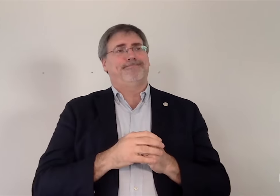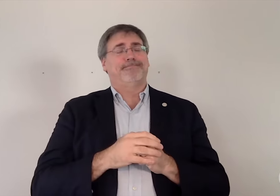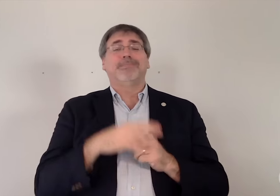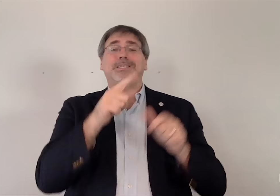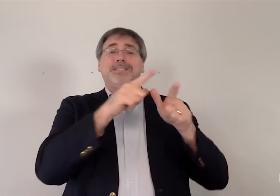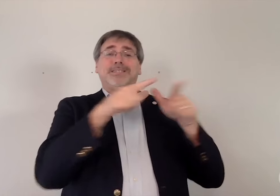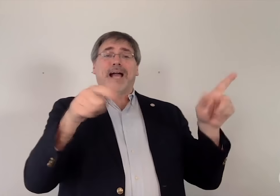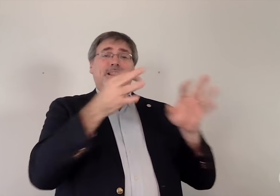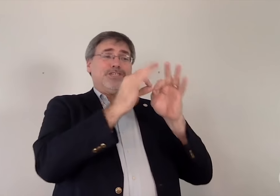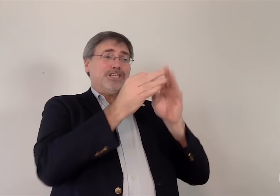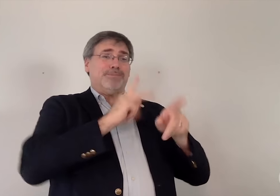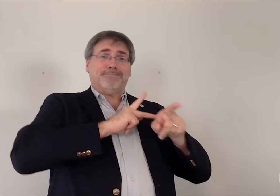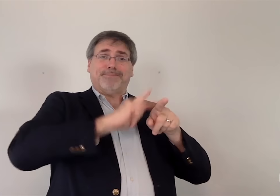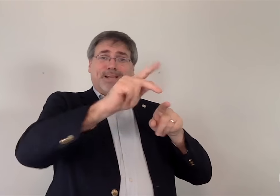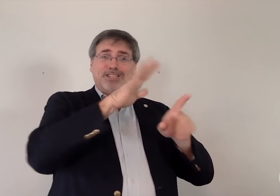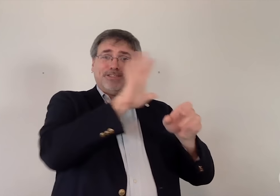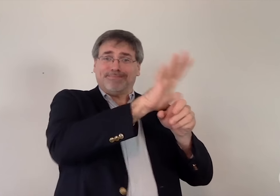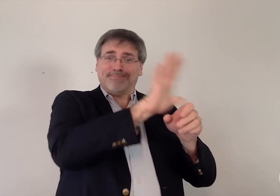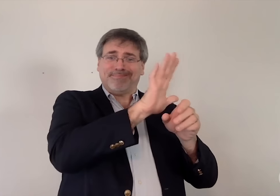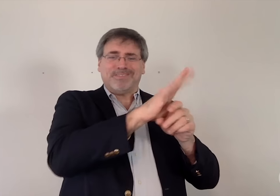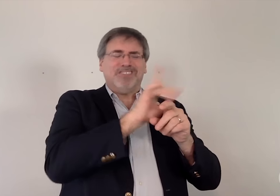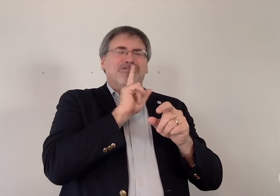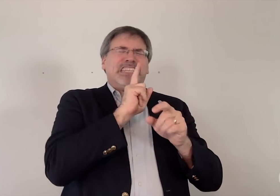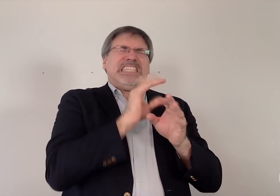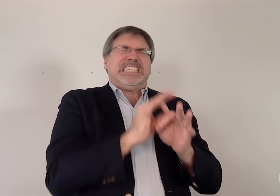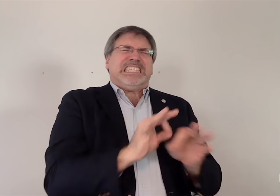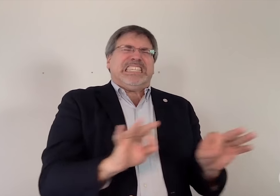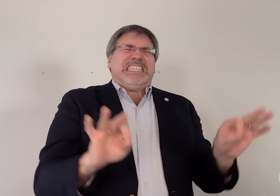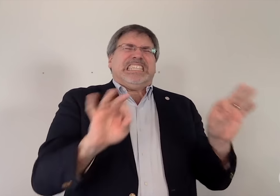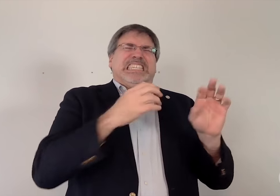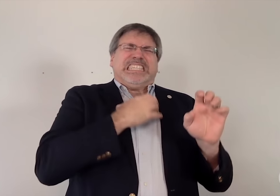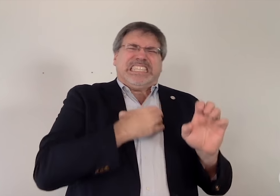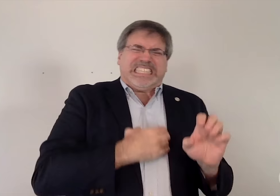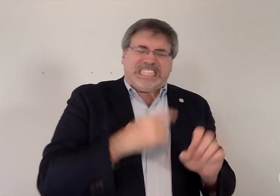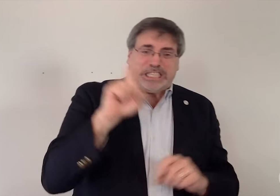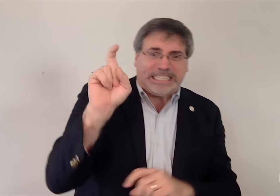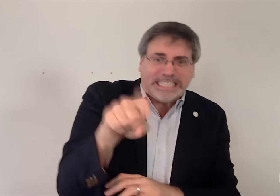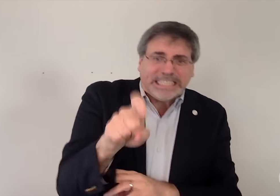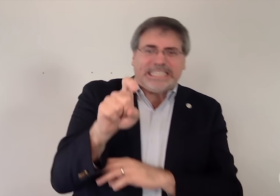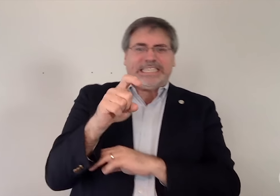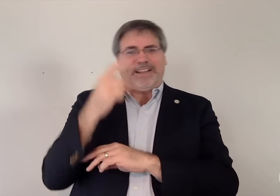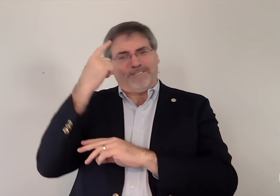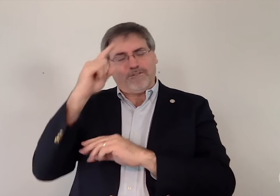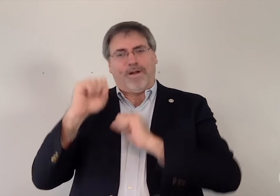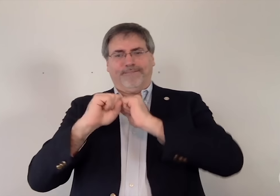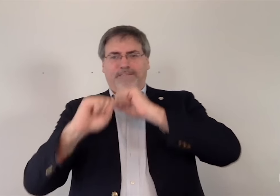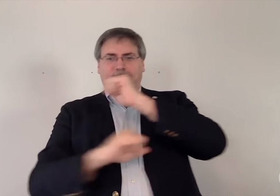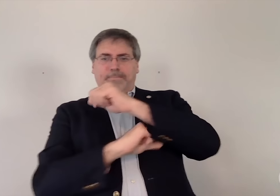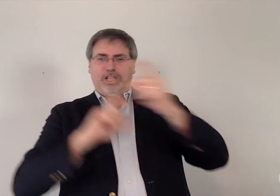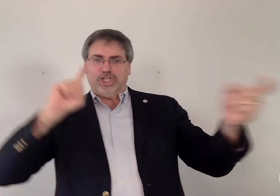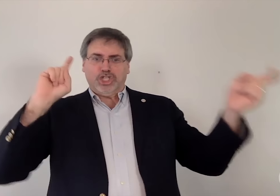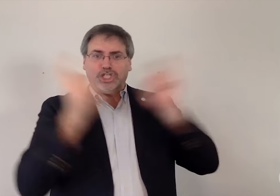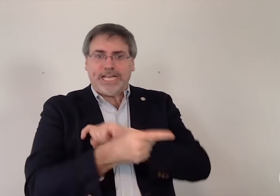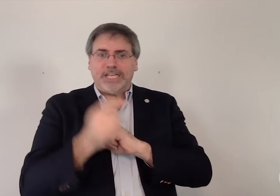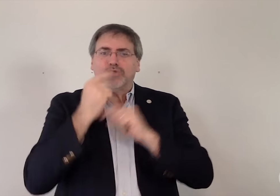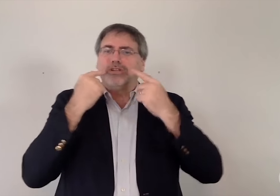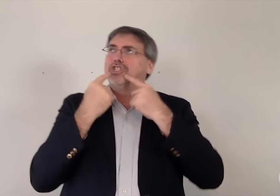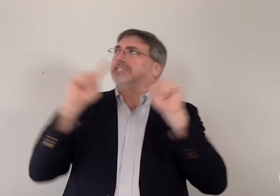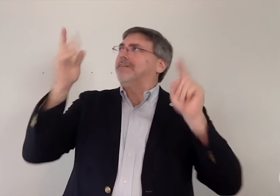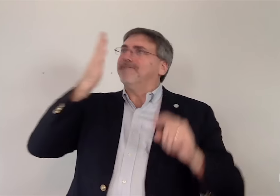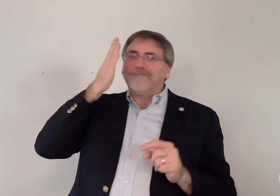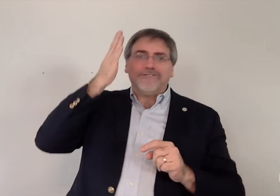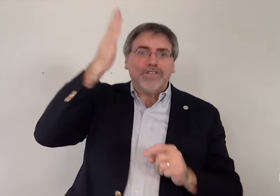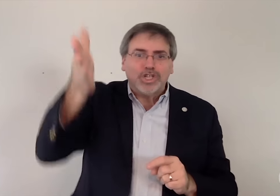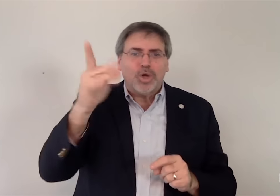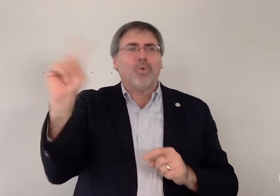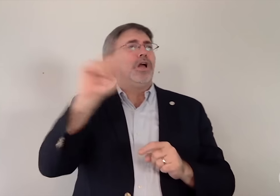The sign language interpreting profession is in dire need of fundamental change to achieve a future where